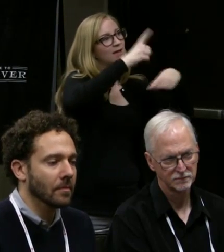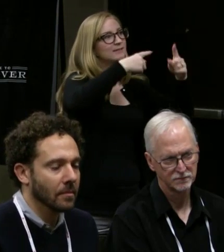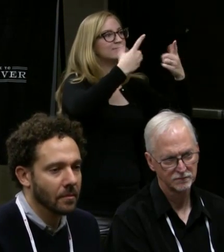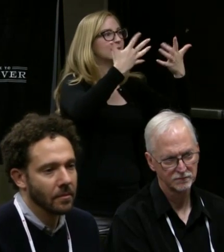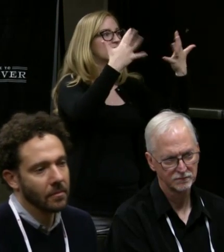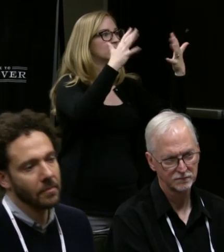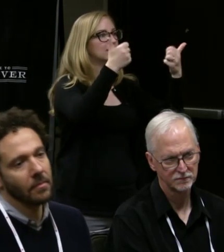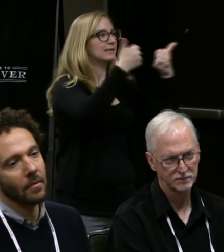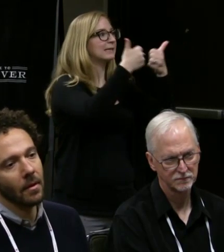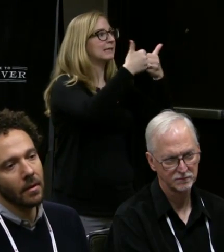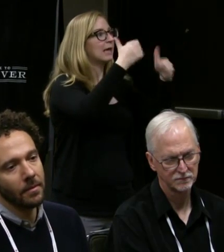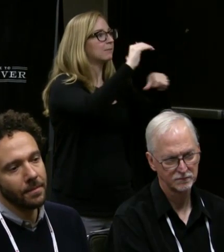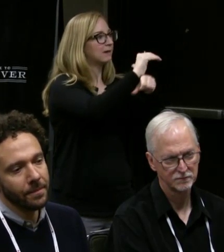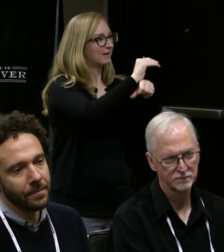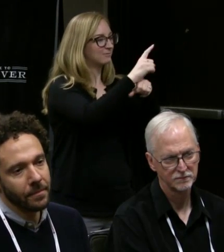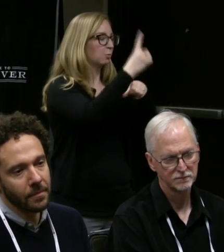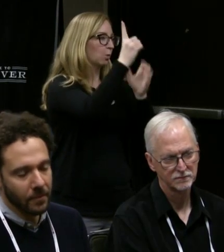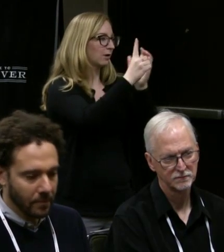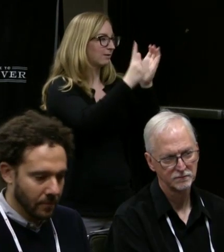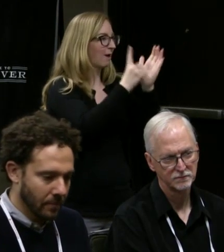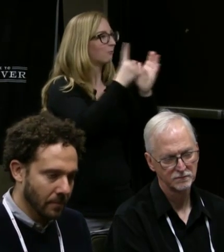for an hour at a bar.